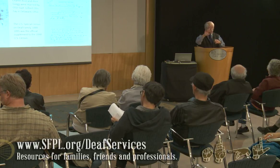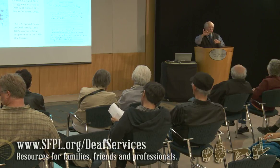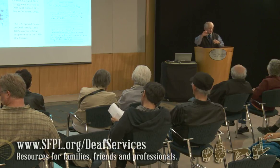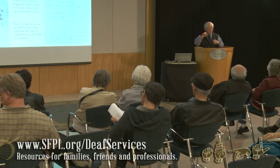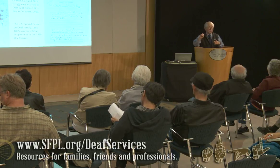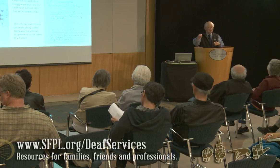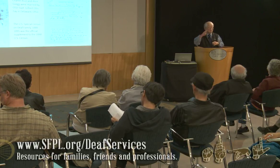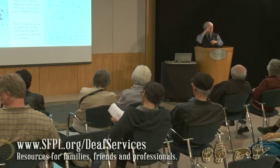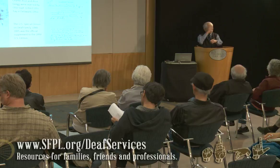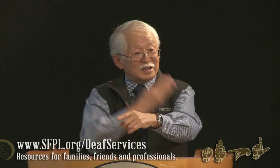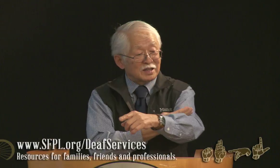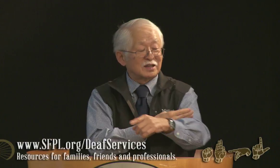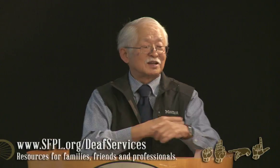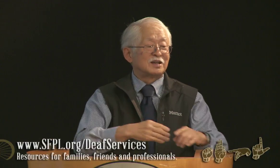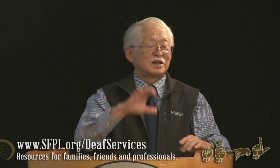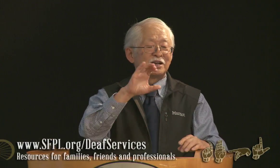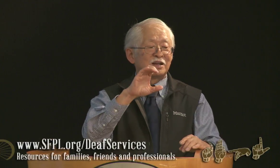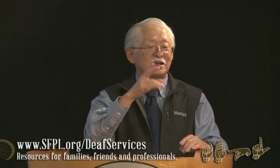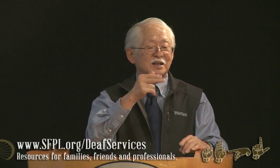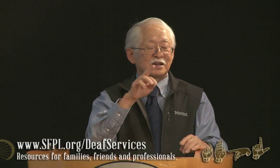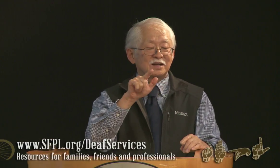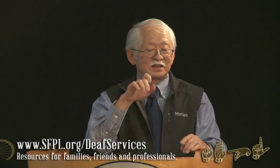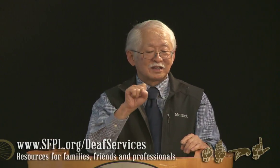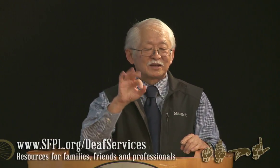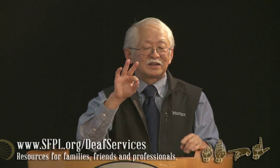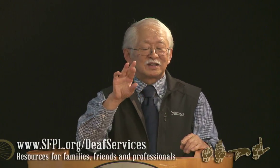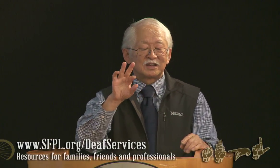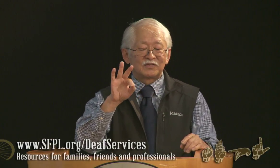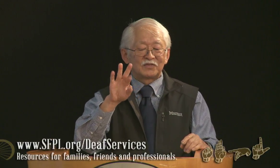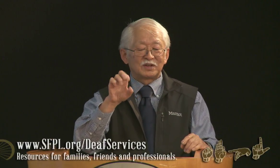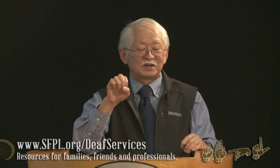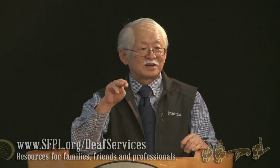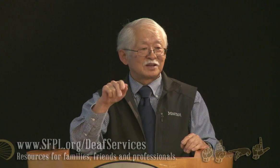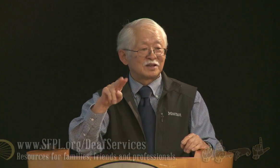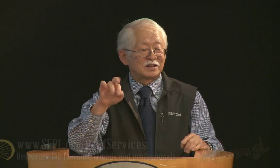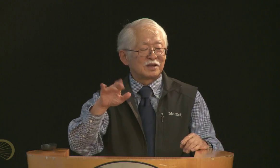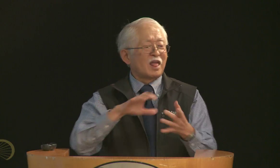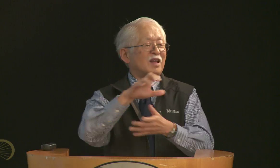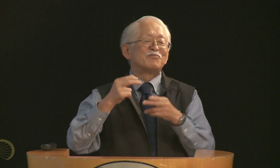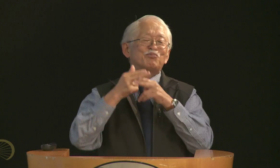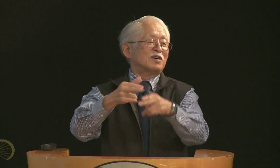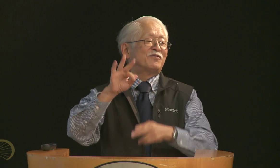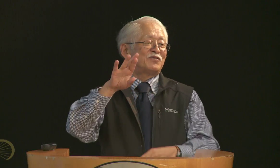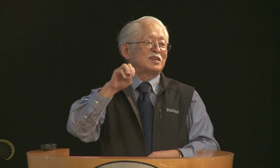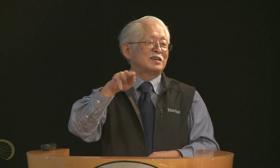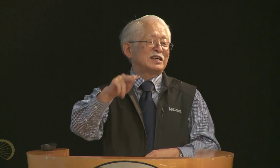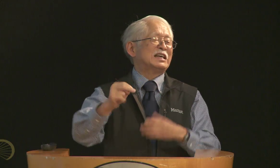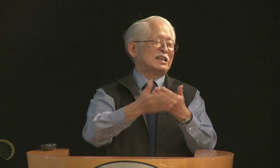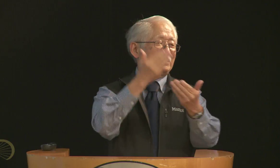Charles Merrick Rice, had a son, Charles Freeman Rice, but it was too confusing to have